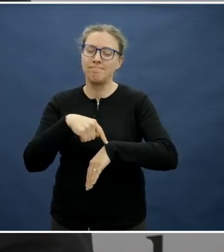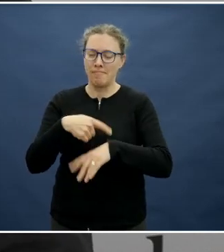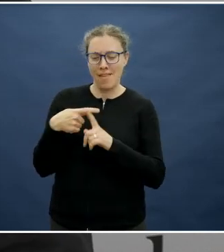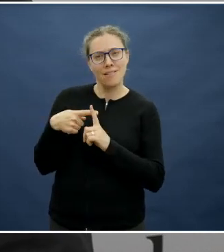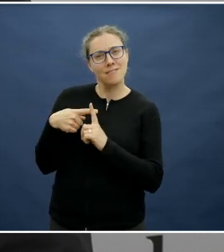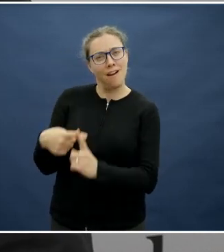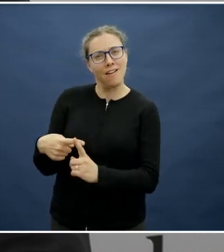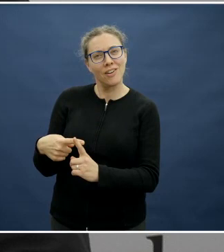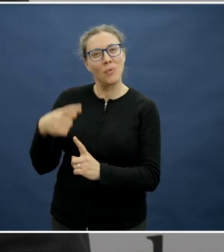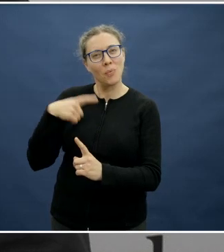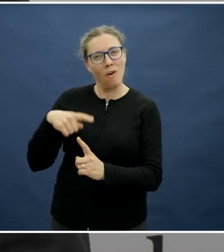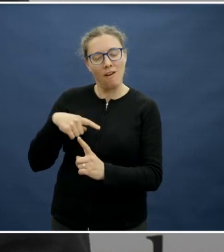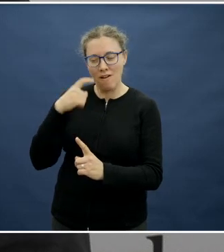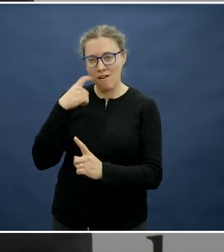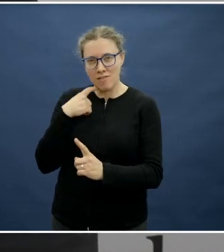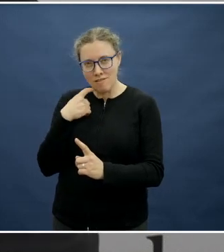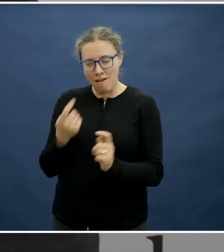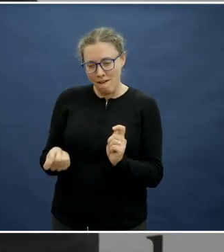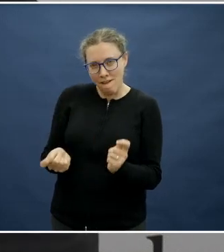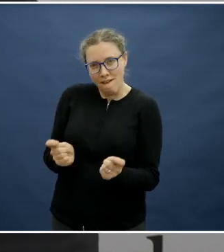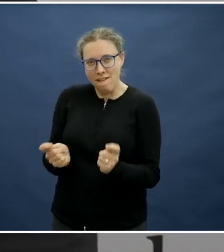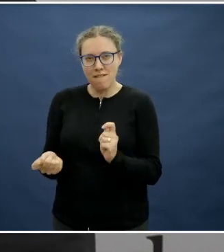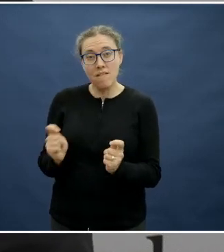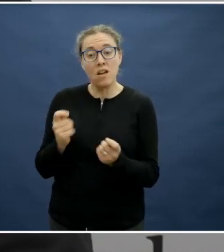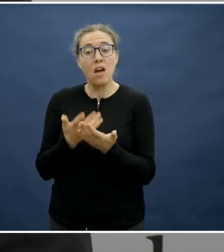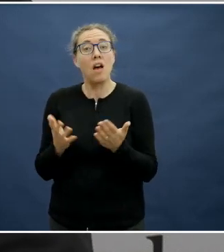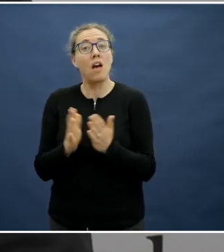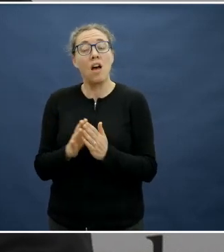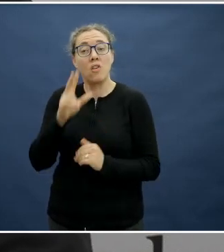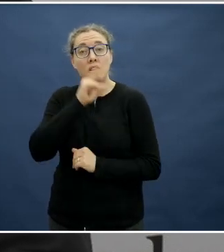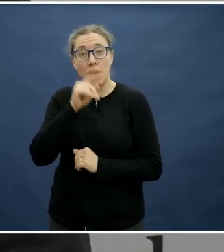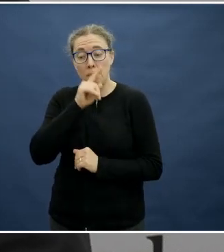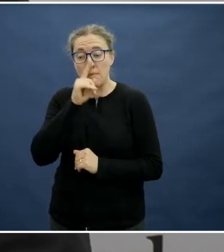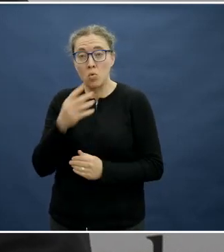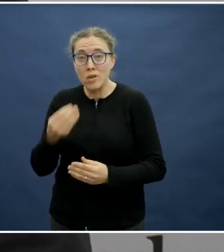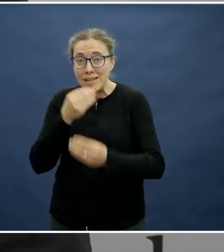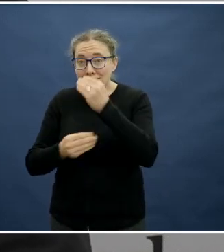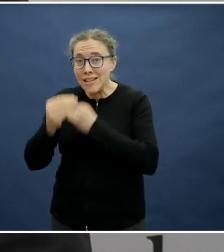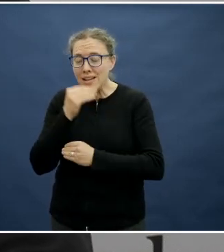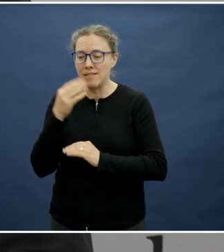time, shaping the way people eat in their younger ages to determine what they purchase later in their life as well.